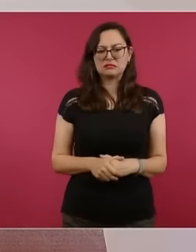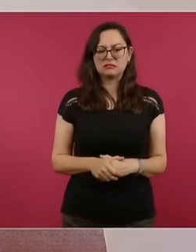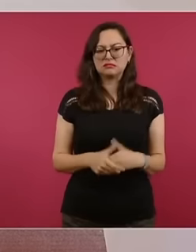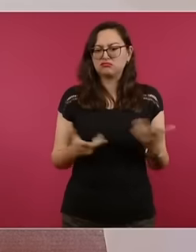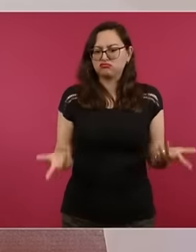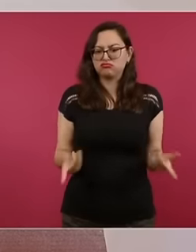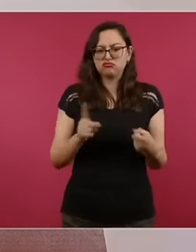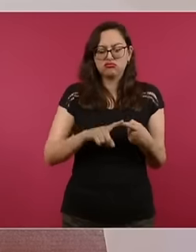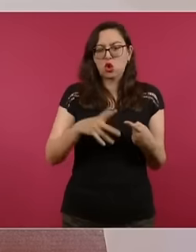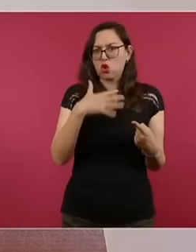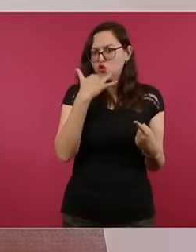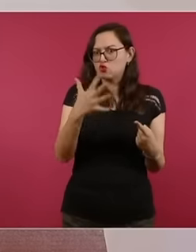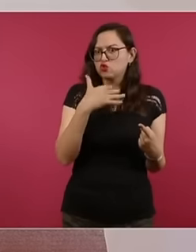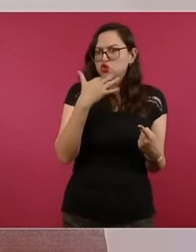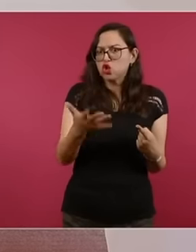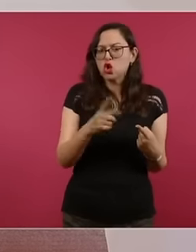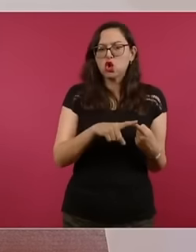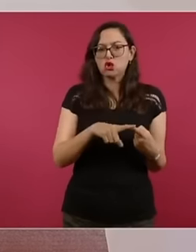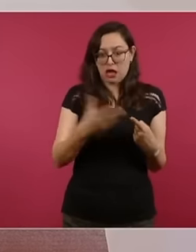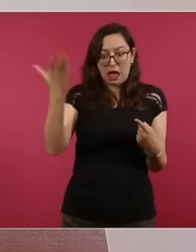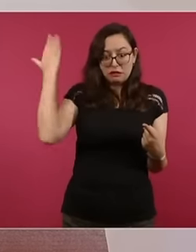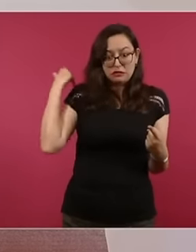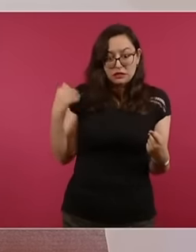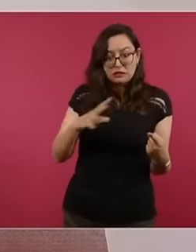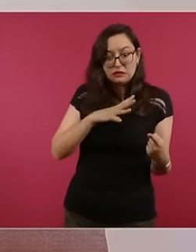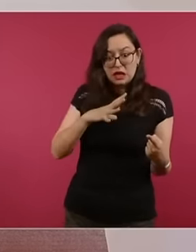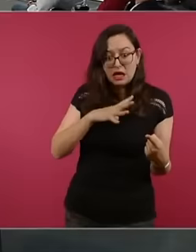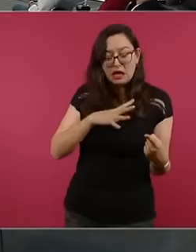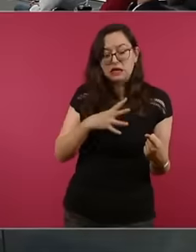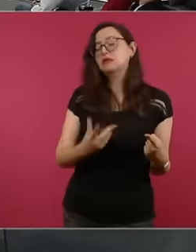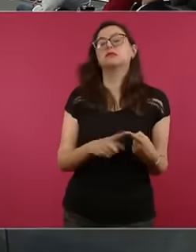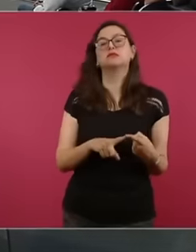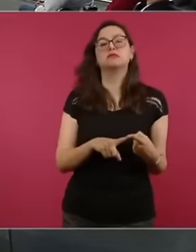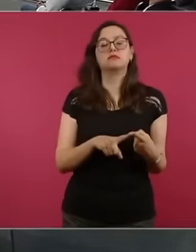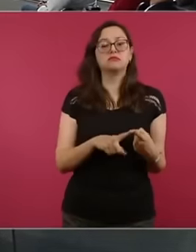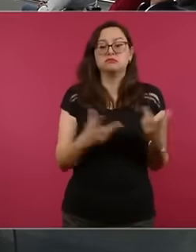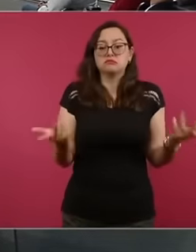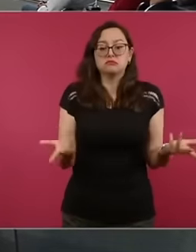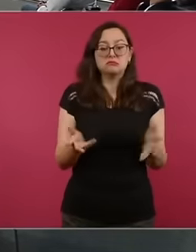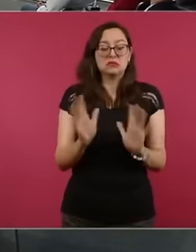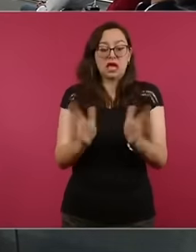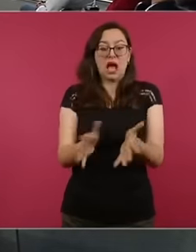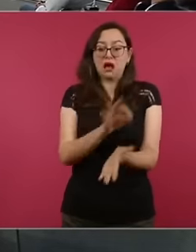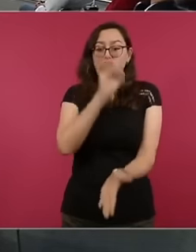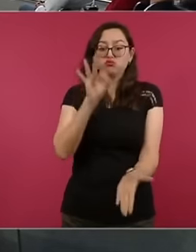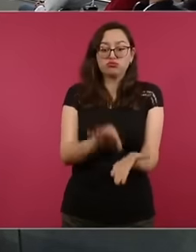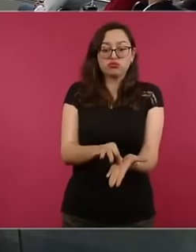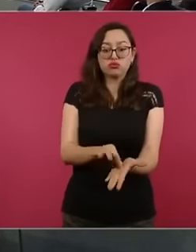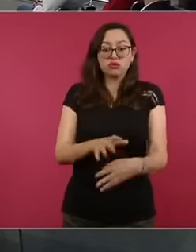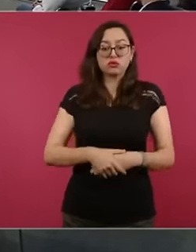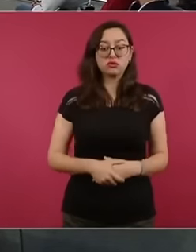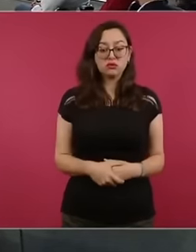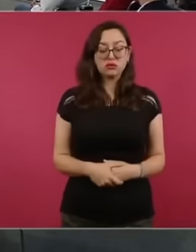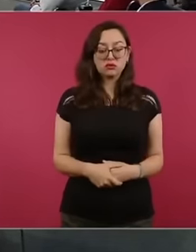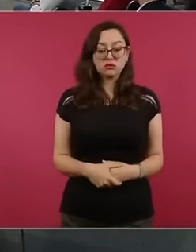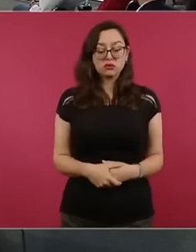corruption is that simple, then the